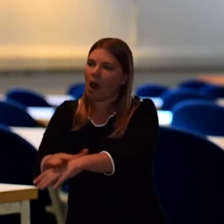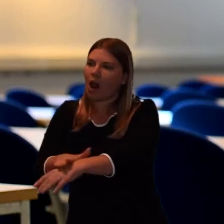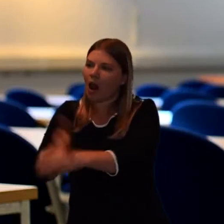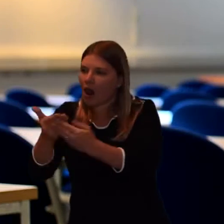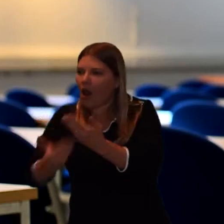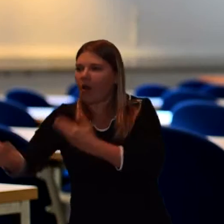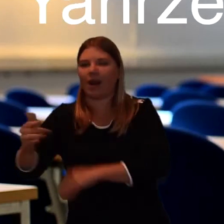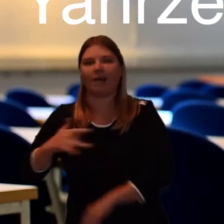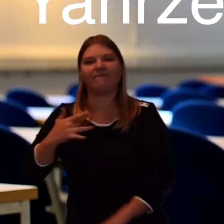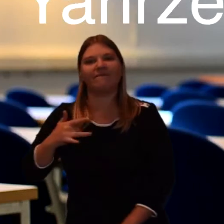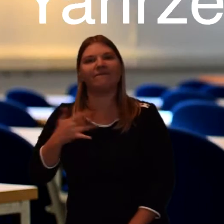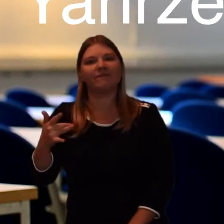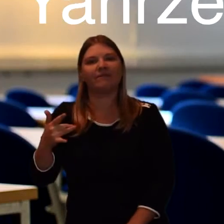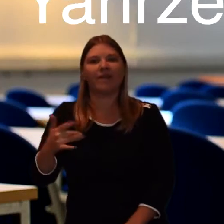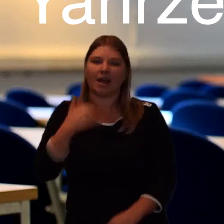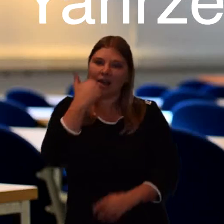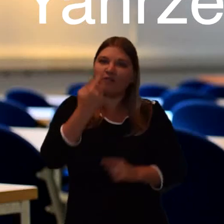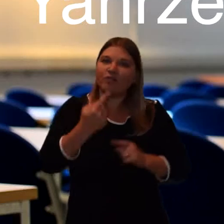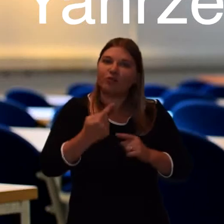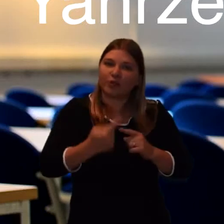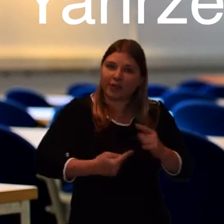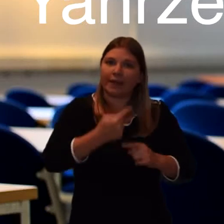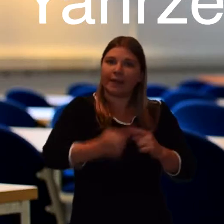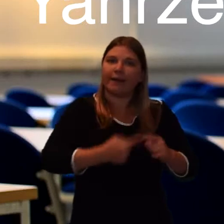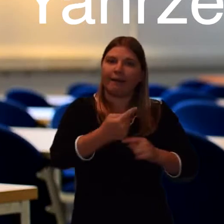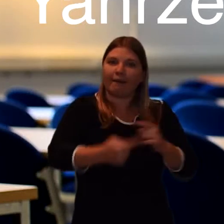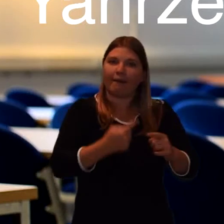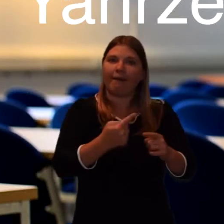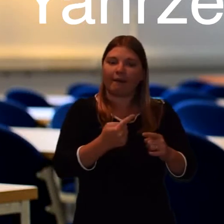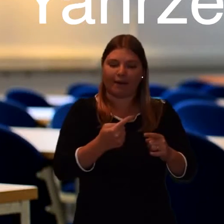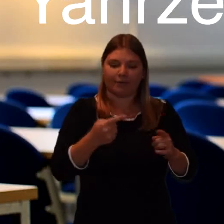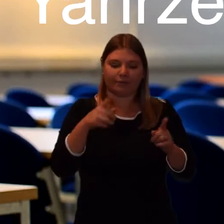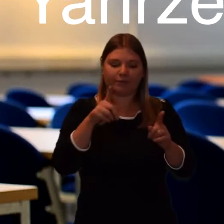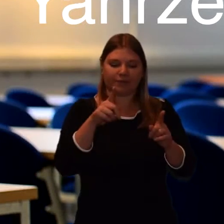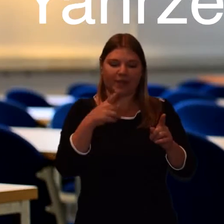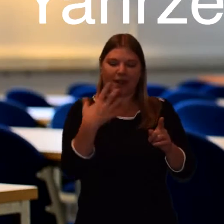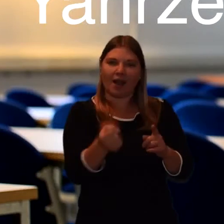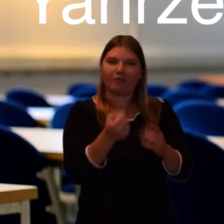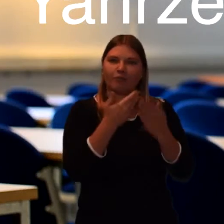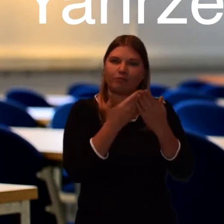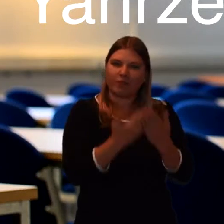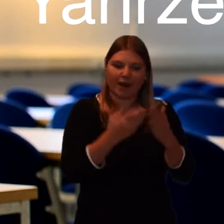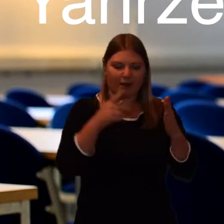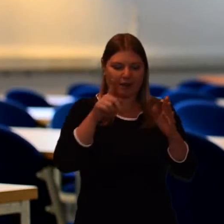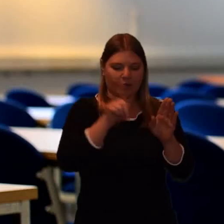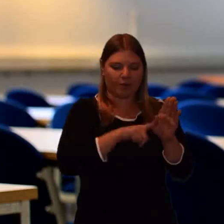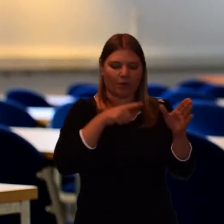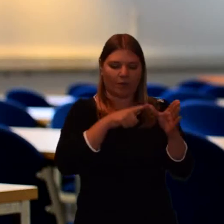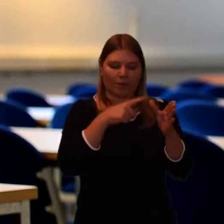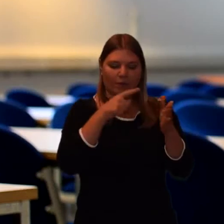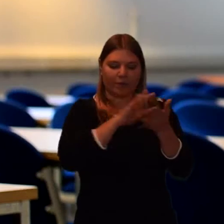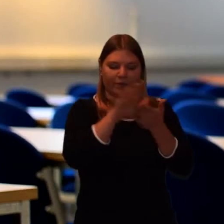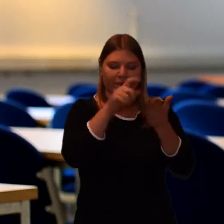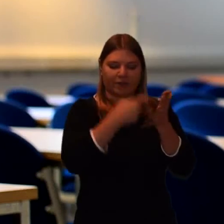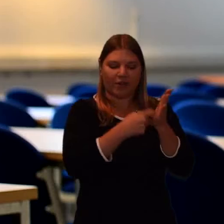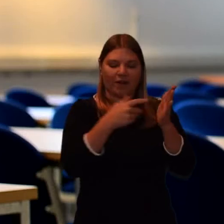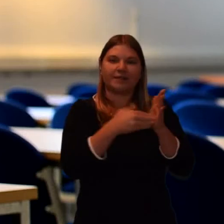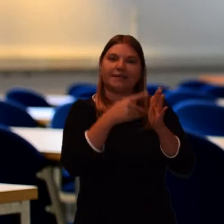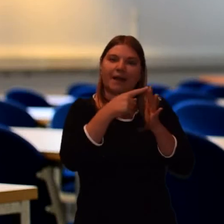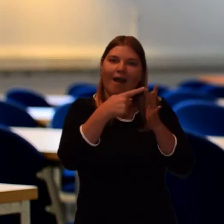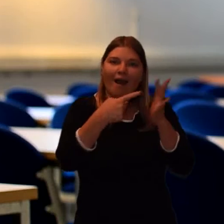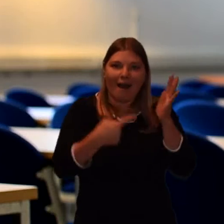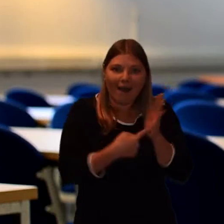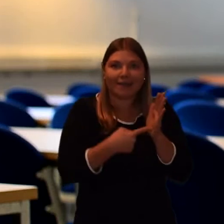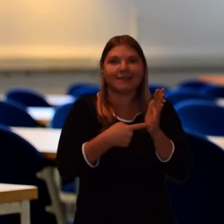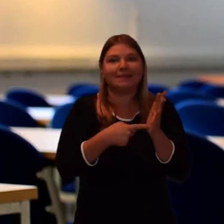you have a Yahrzeit, an anniversary of the person's death which is read out in the synagogue.